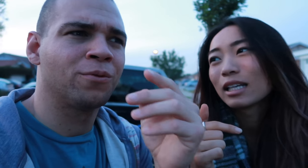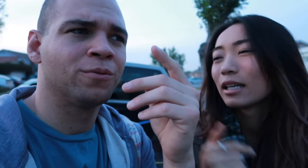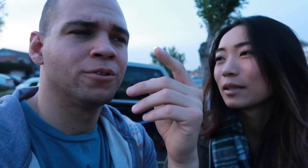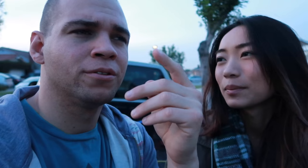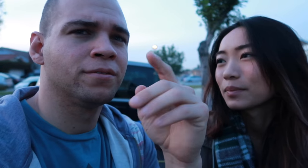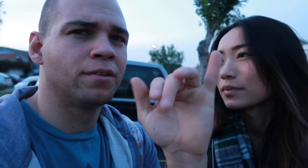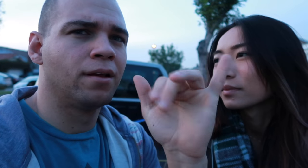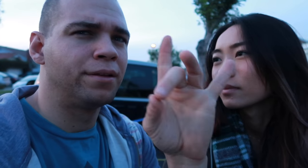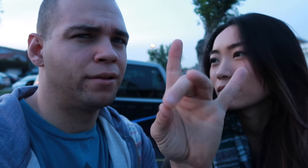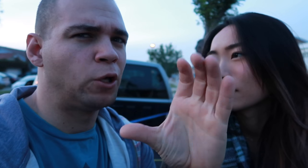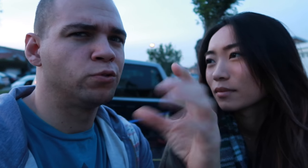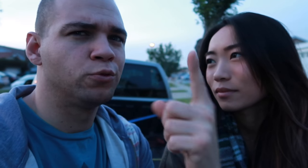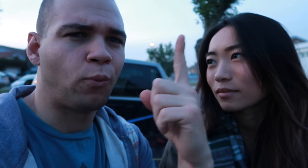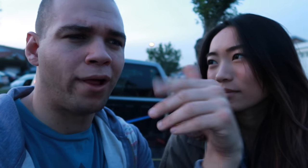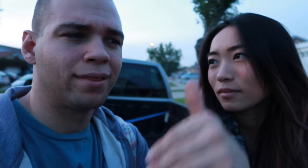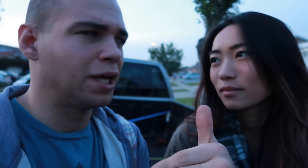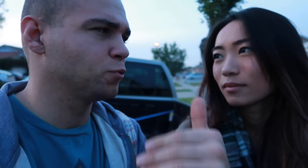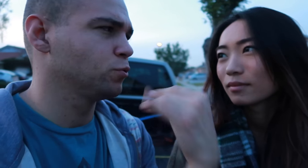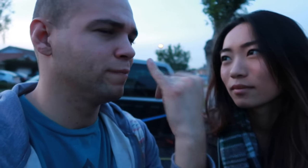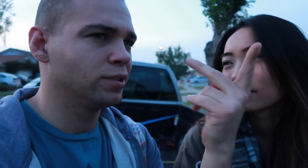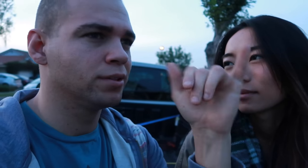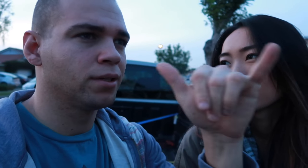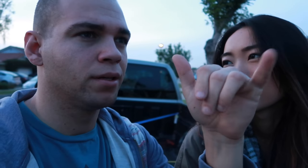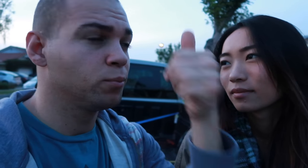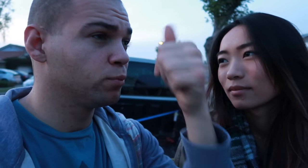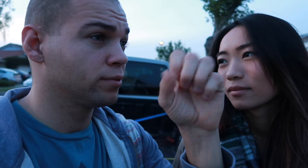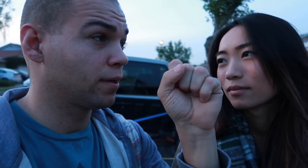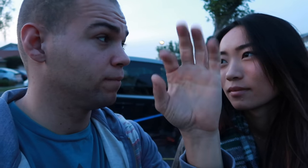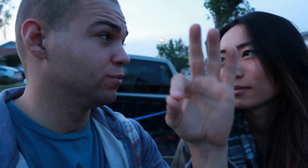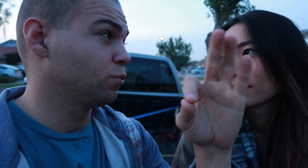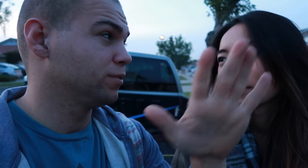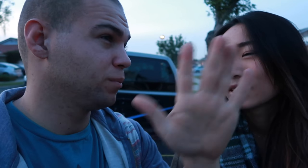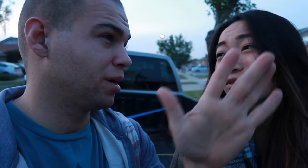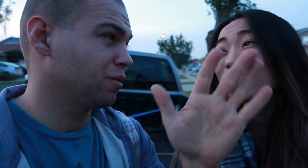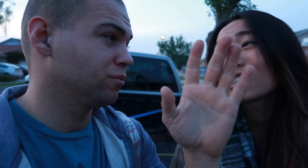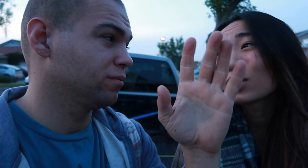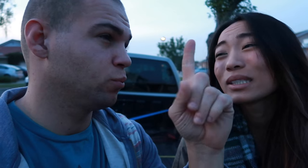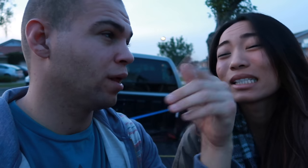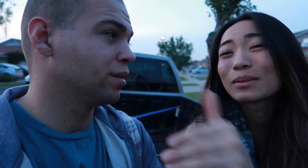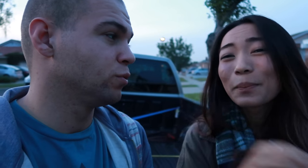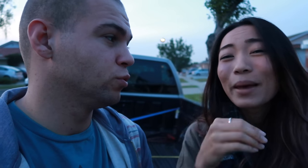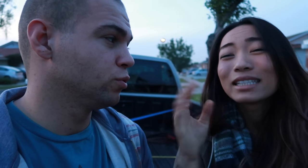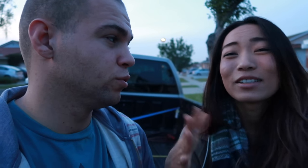nonono it costs like $800-$1000 if we stay, most of San Francisco costs about $1000